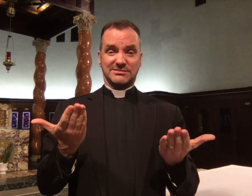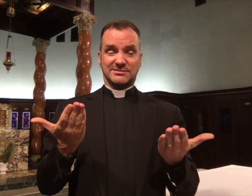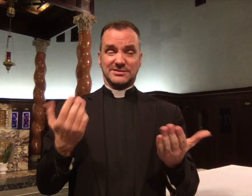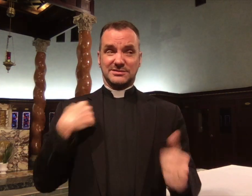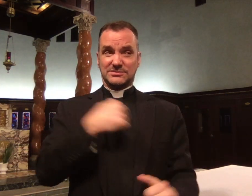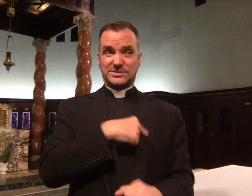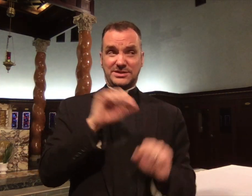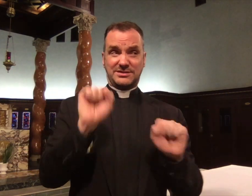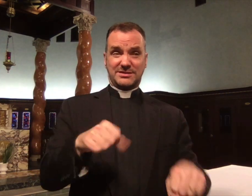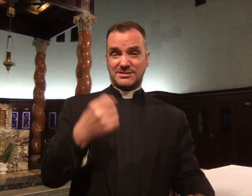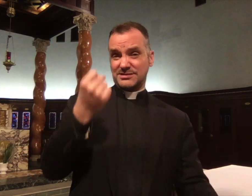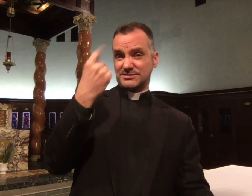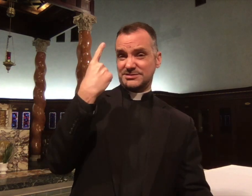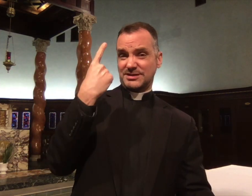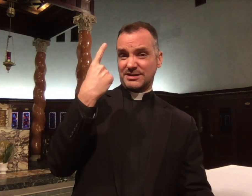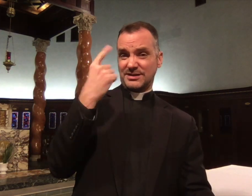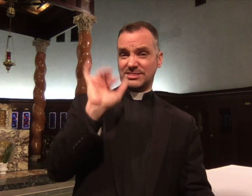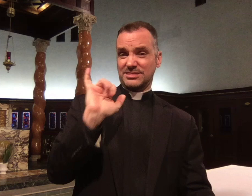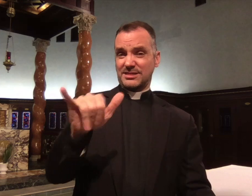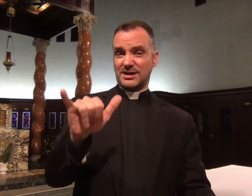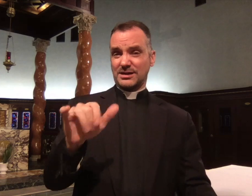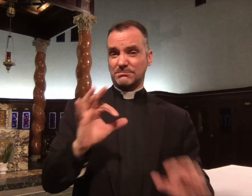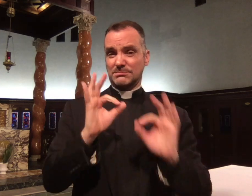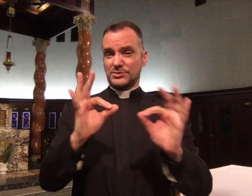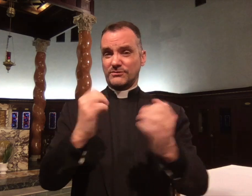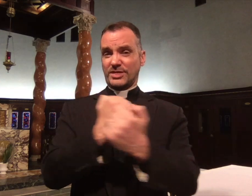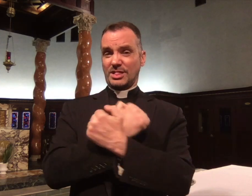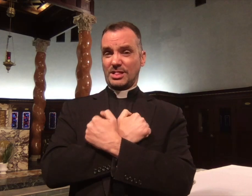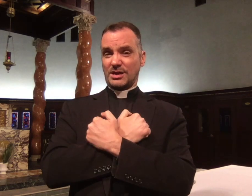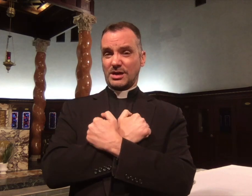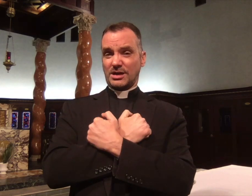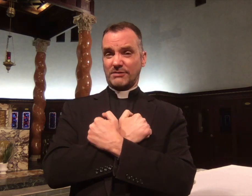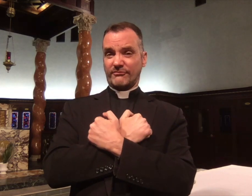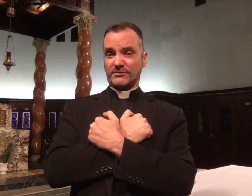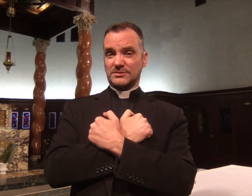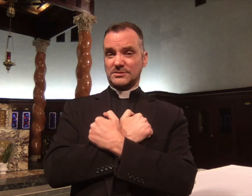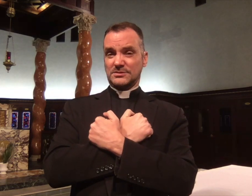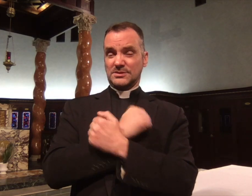could we understand perfect love?